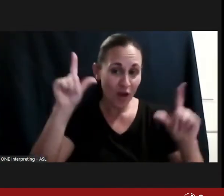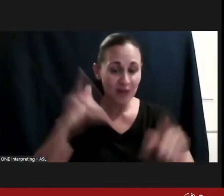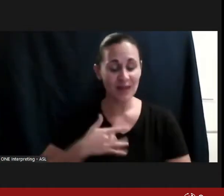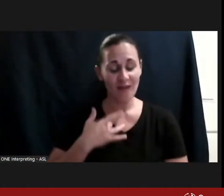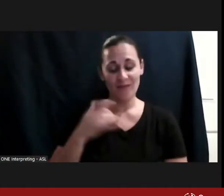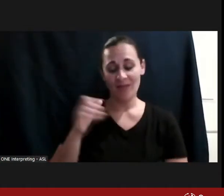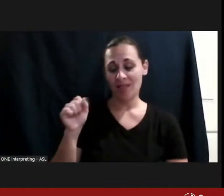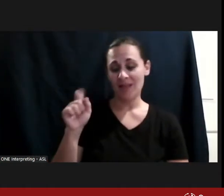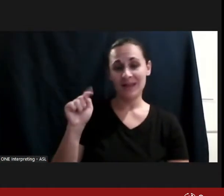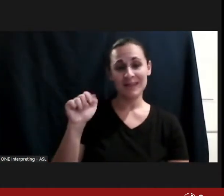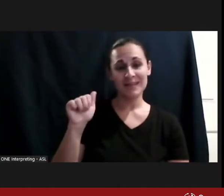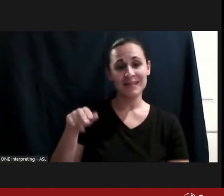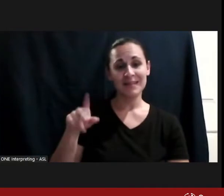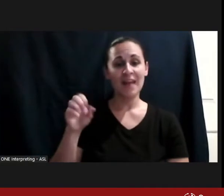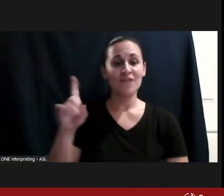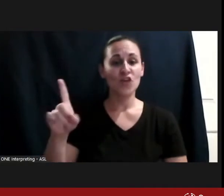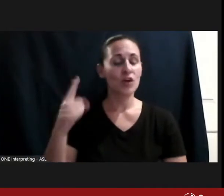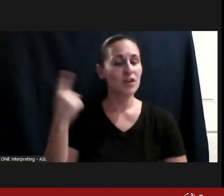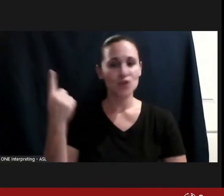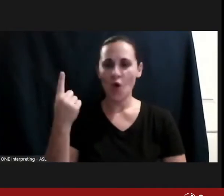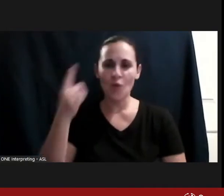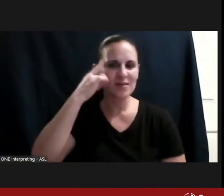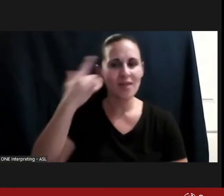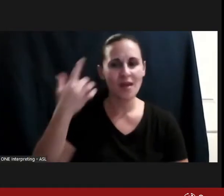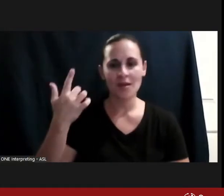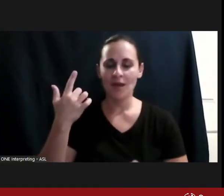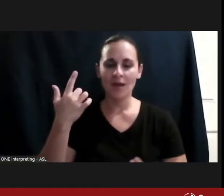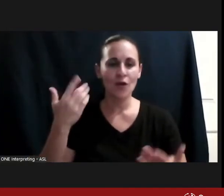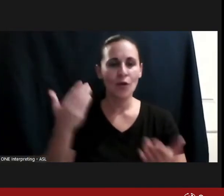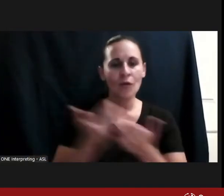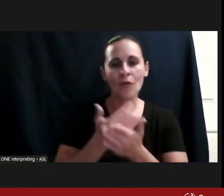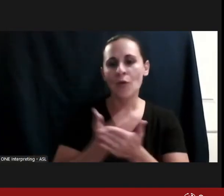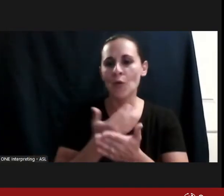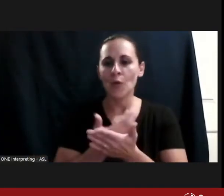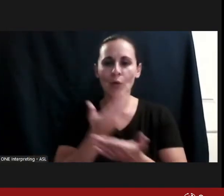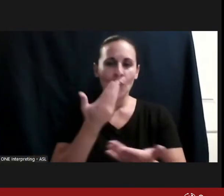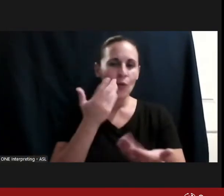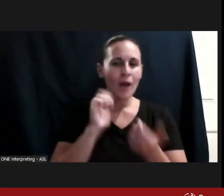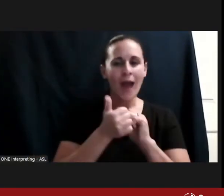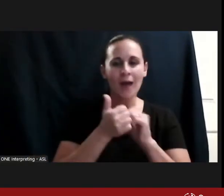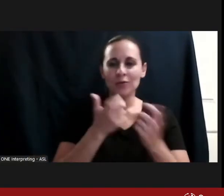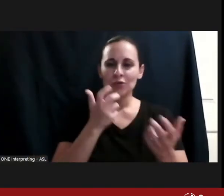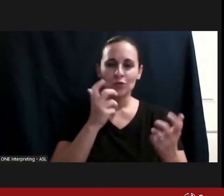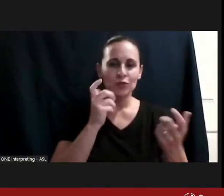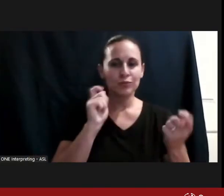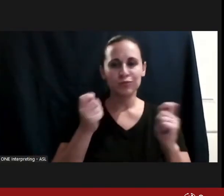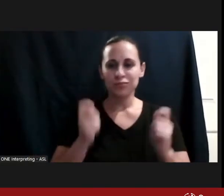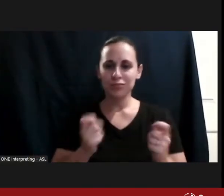often on the front edge in terms of thinking about these elements of diversity in medicine